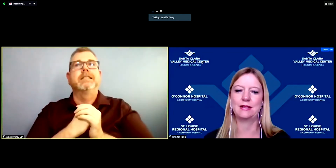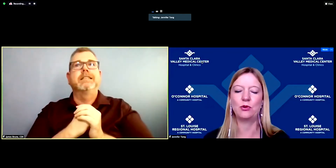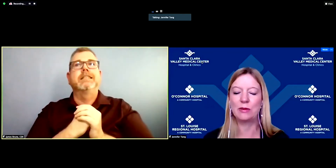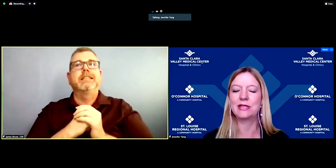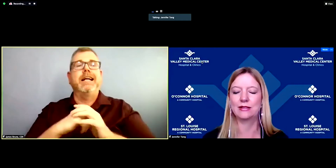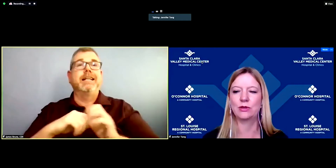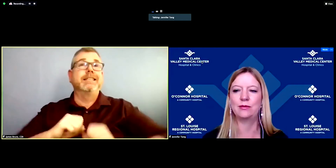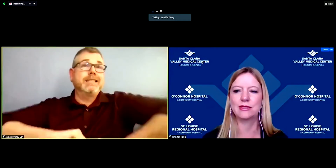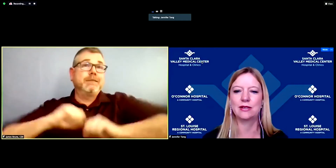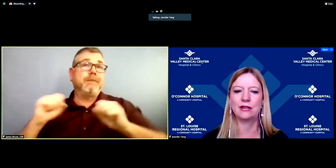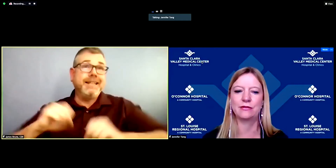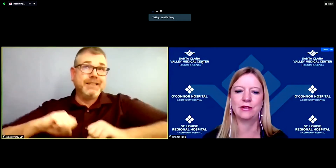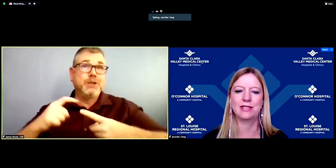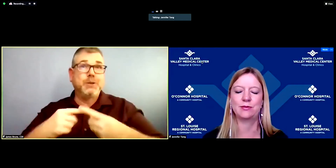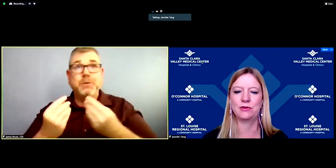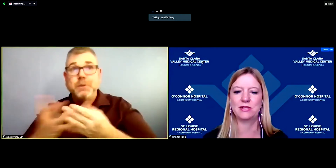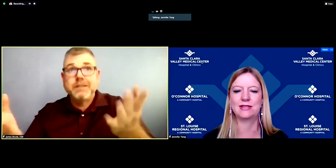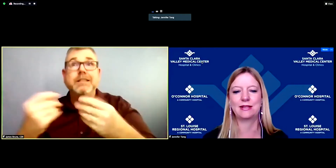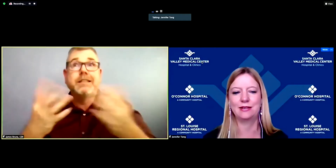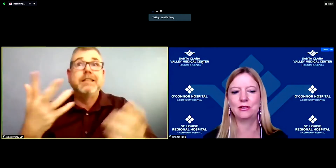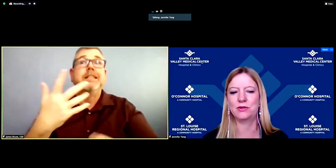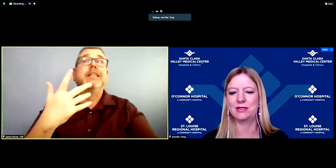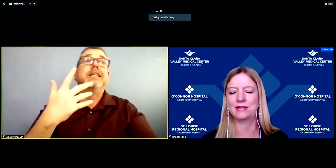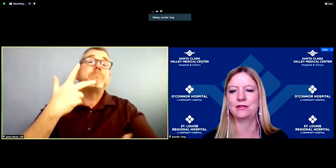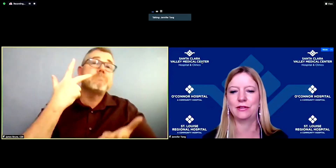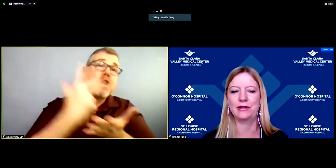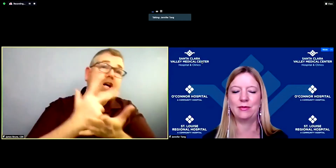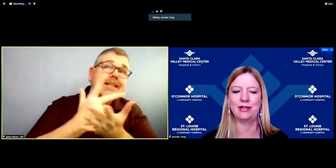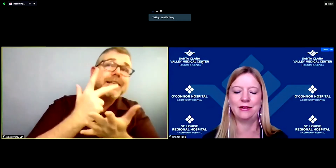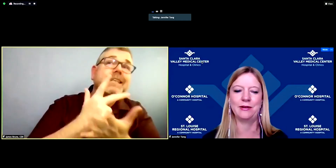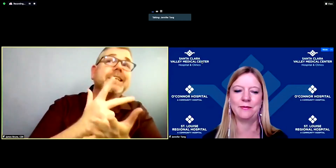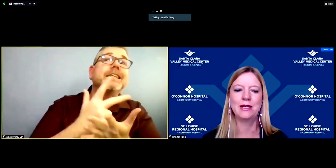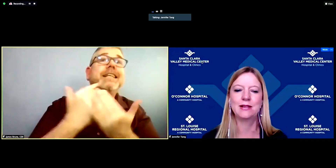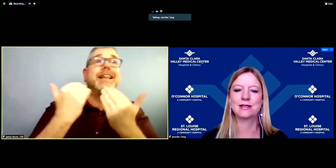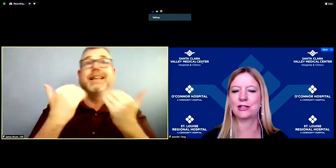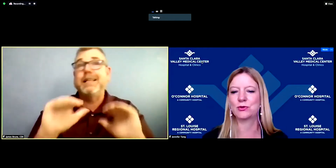appointments that we're able to offer as opposed to second doses that have already been scheduled.